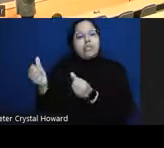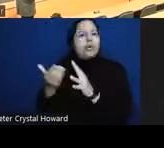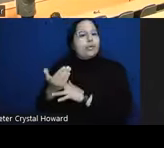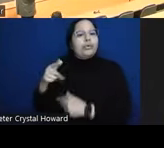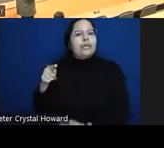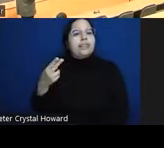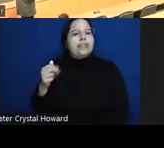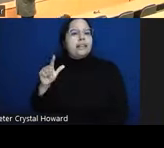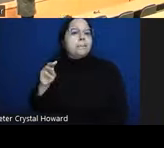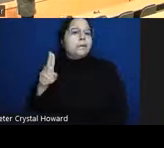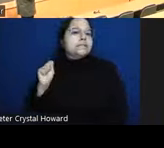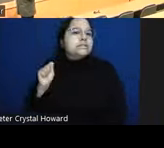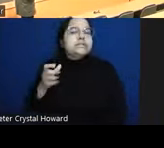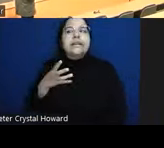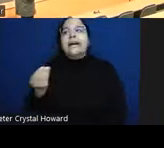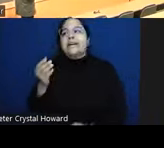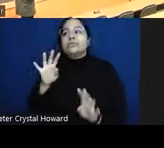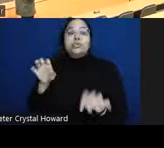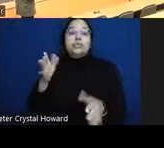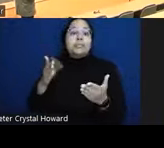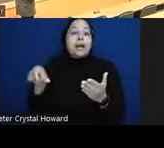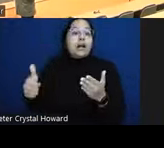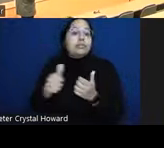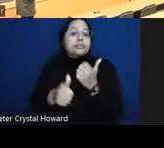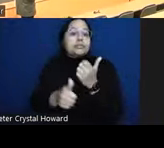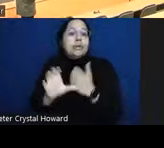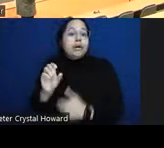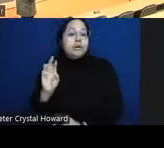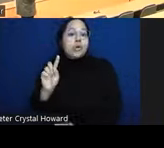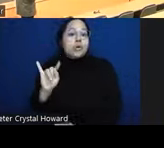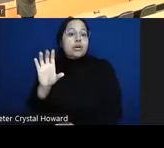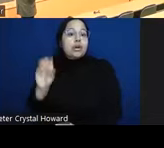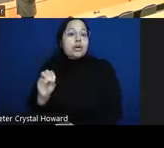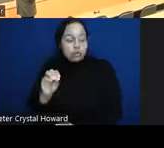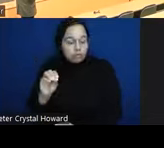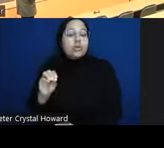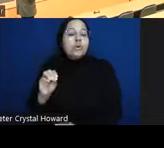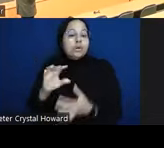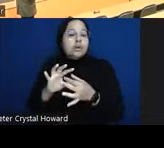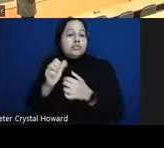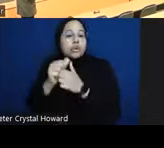structures and less connect connection in the cortex you'd be yeah vulnerable to um you know